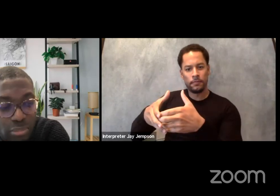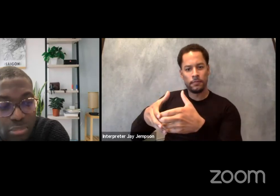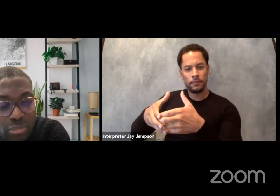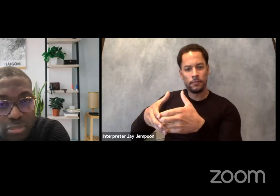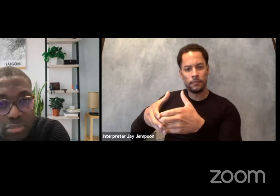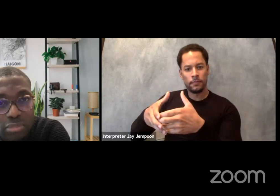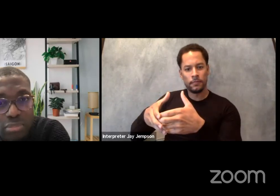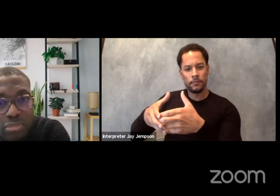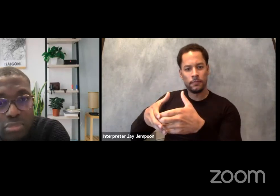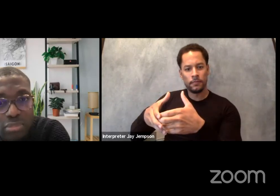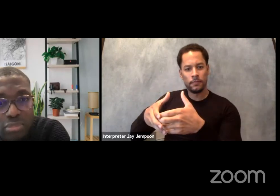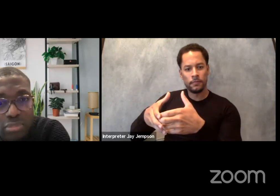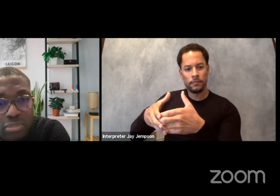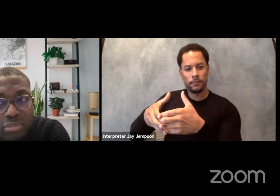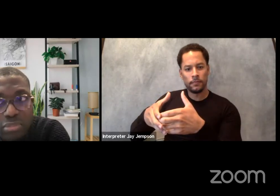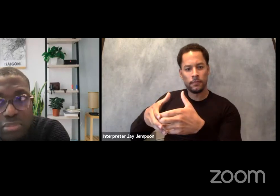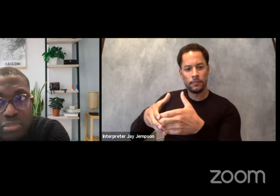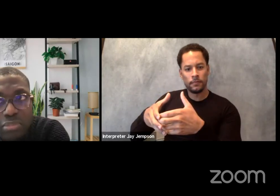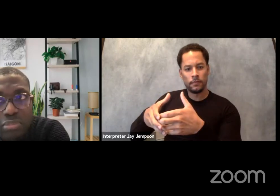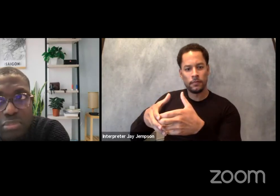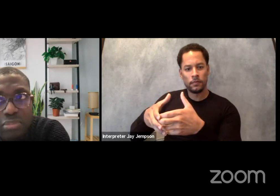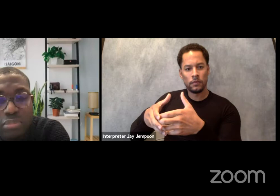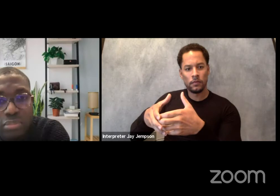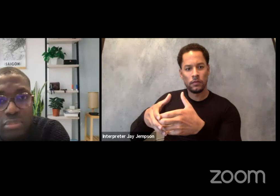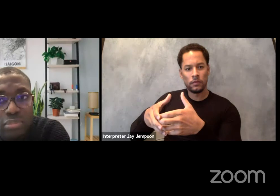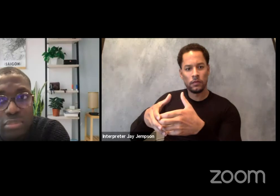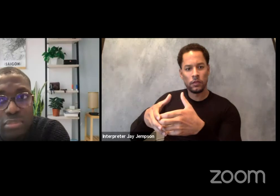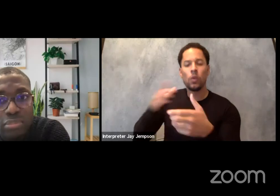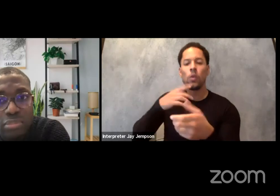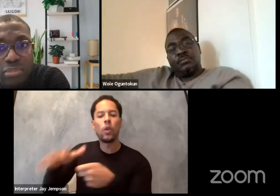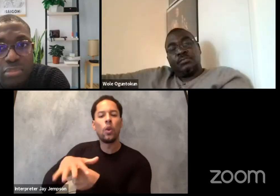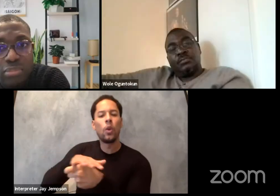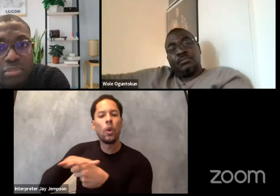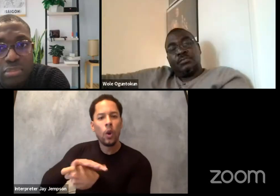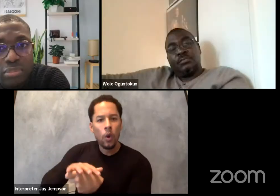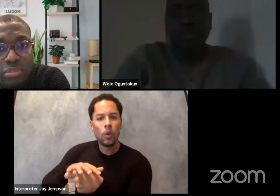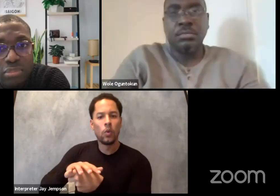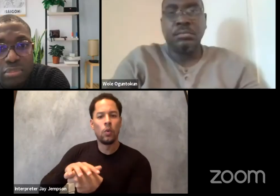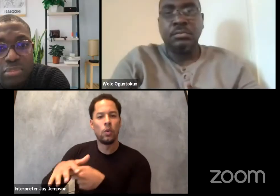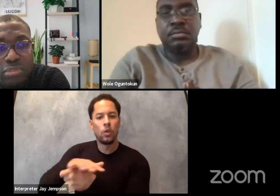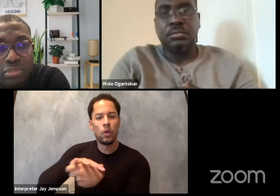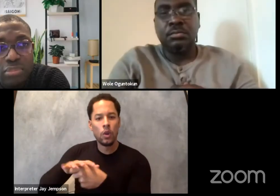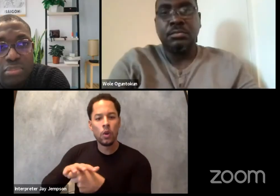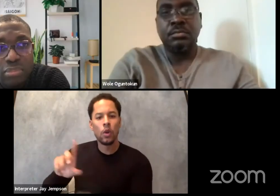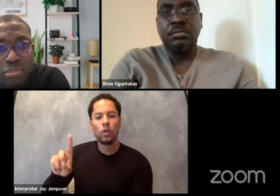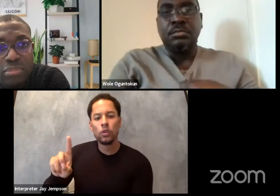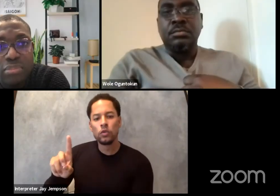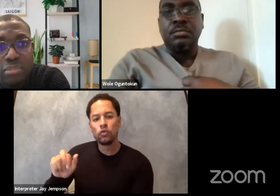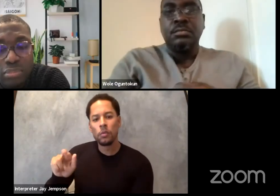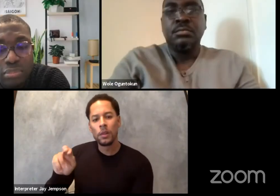Karishna spoke about the local pedagogy or the local understanding, is that locally I will sound,